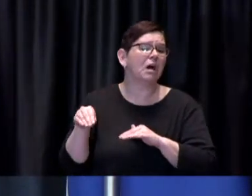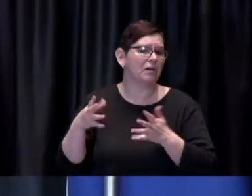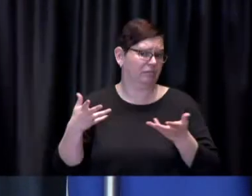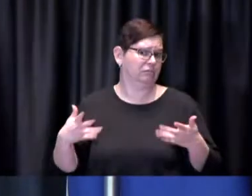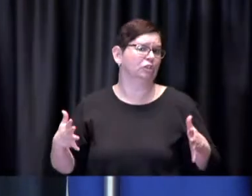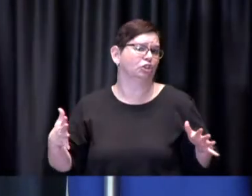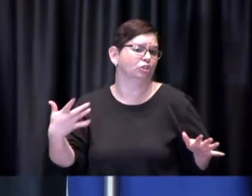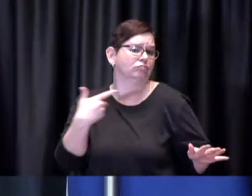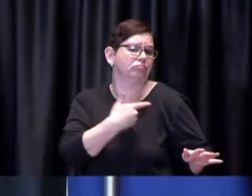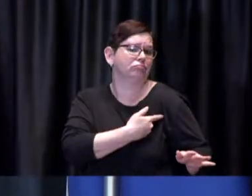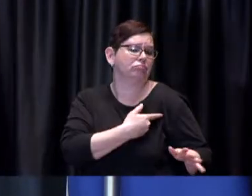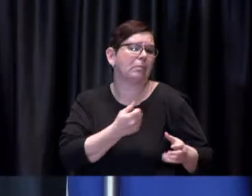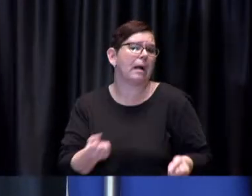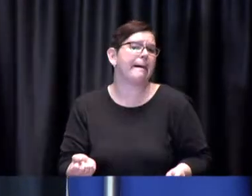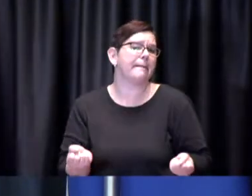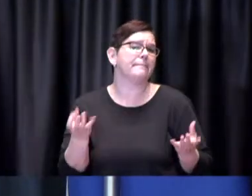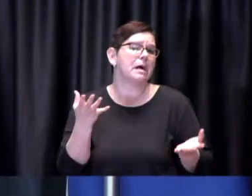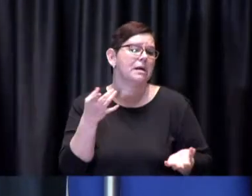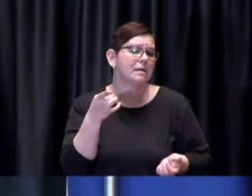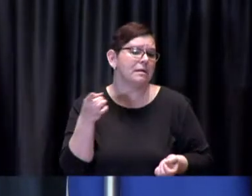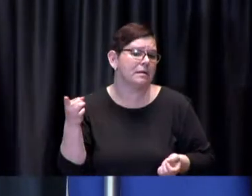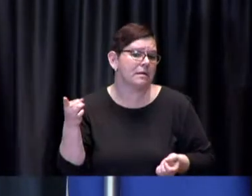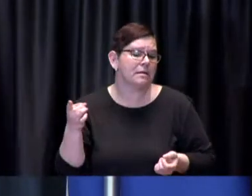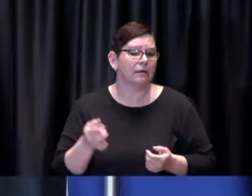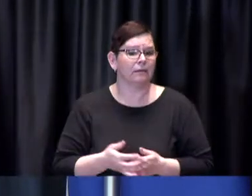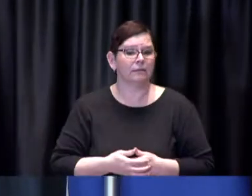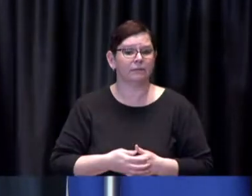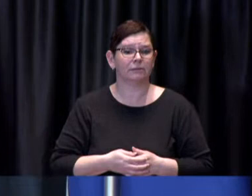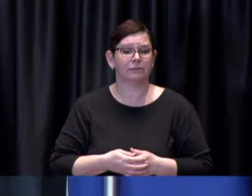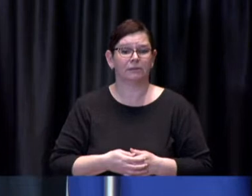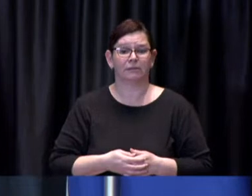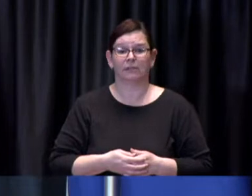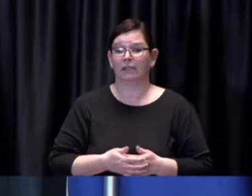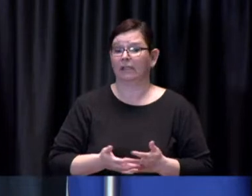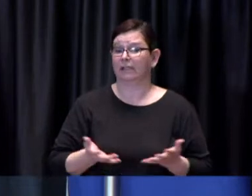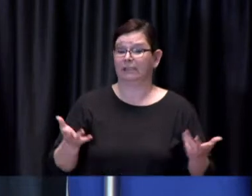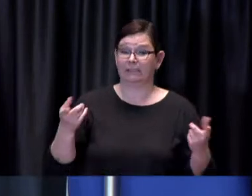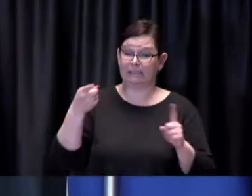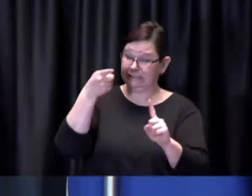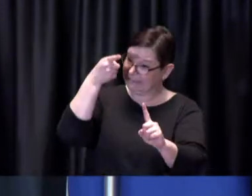Dr. de Villa: So Denise I'm afraid I don't have those specific data in front of me